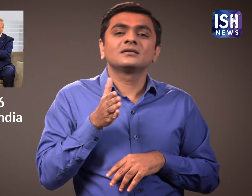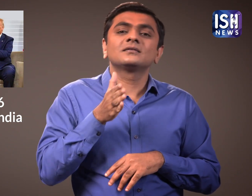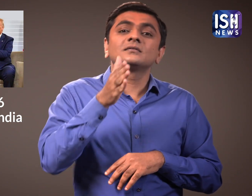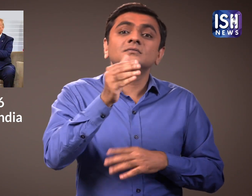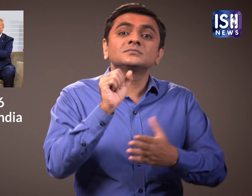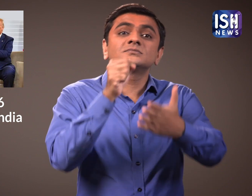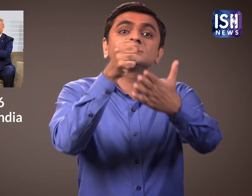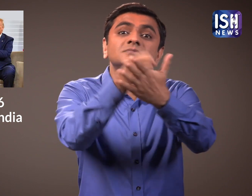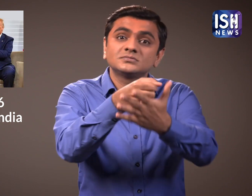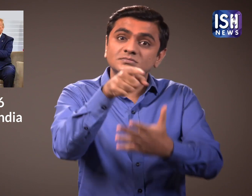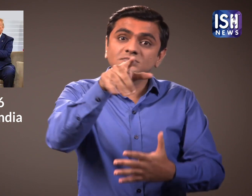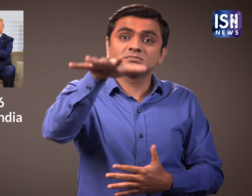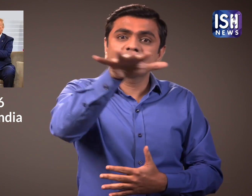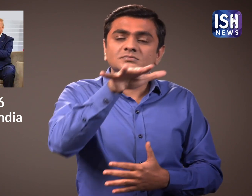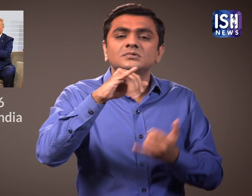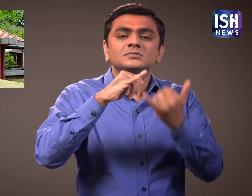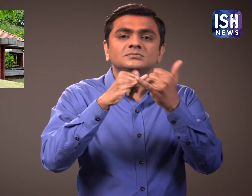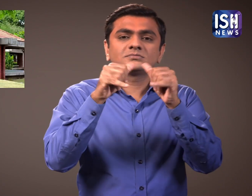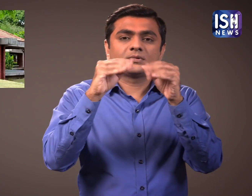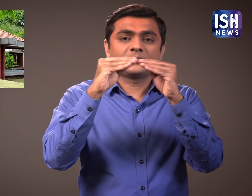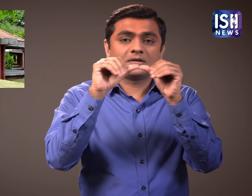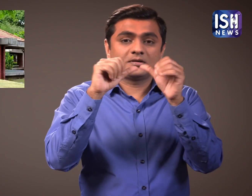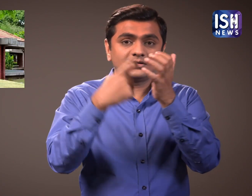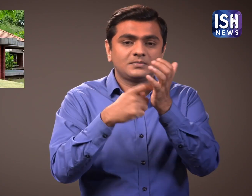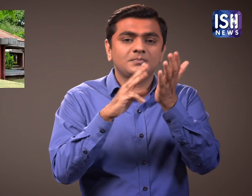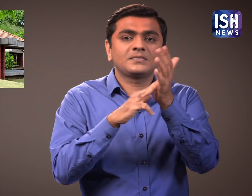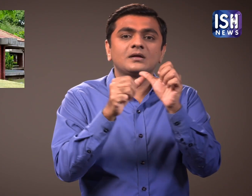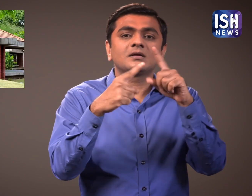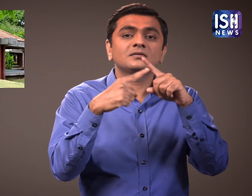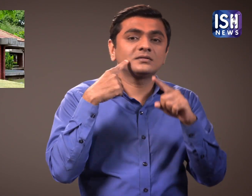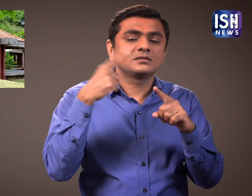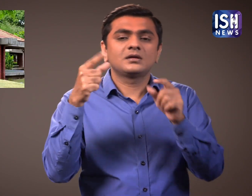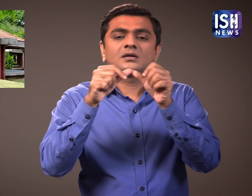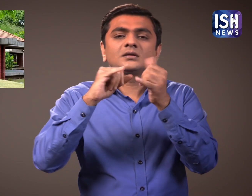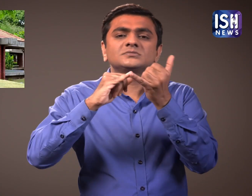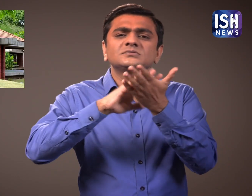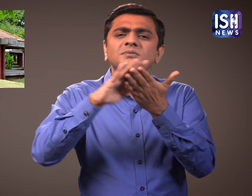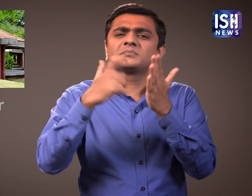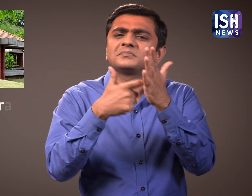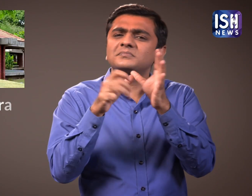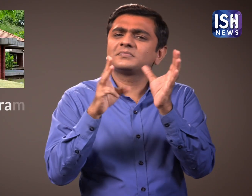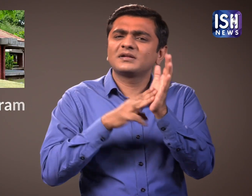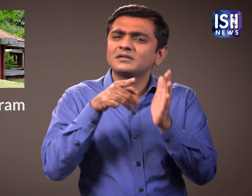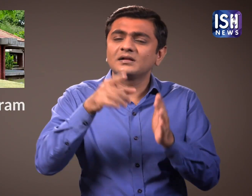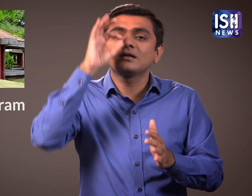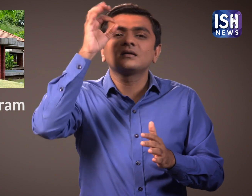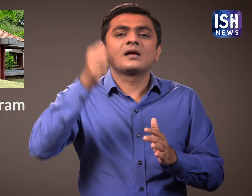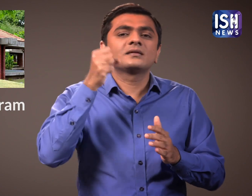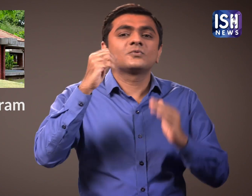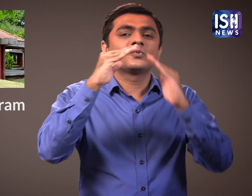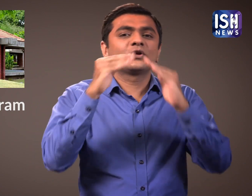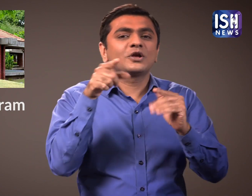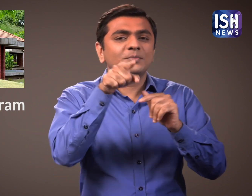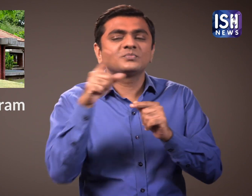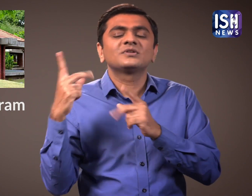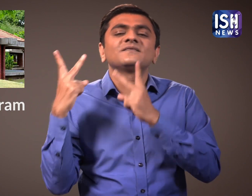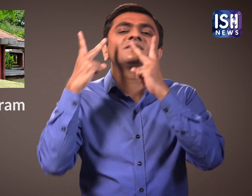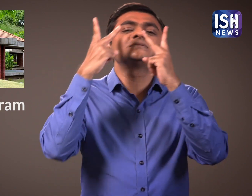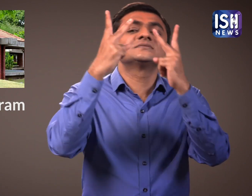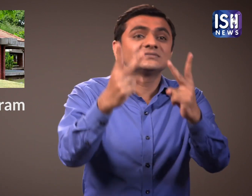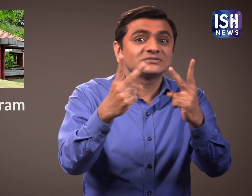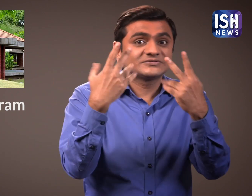They will then proceed to the Sabarmati Ashram where Gandhiji resided